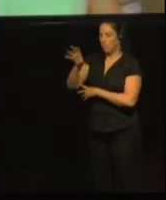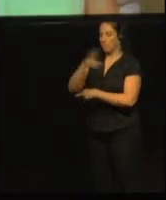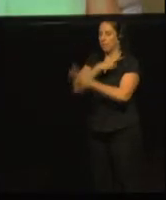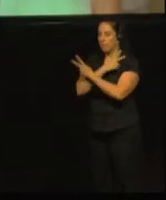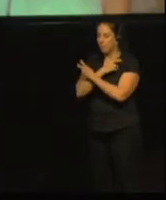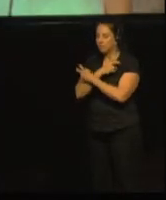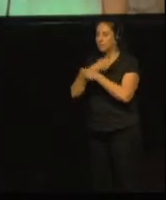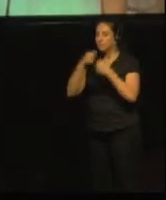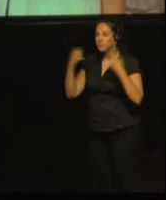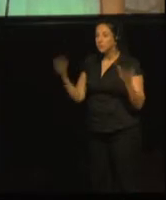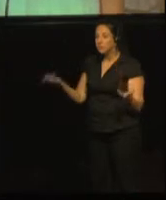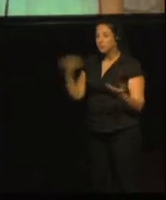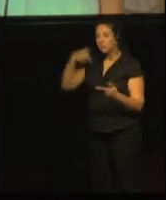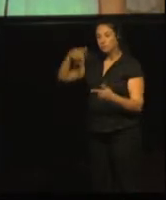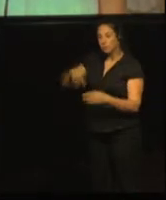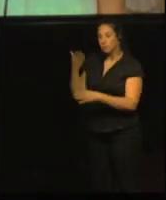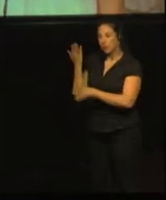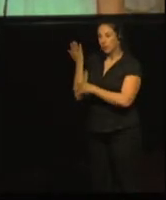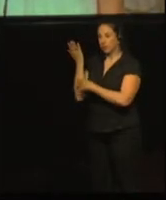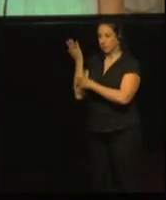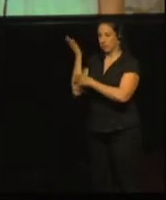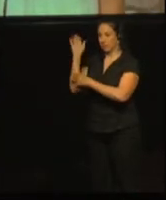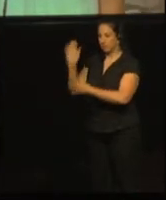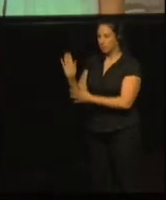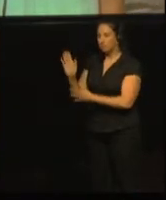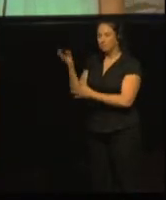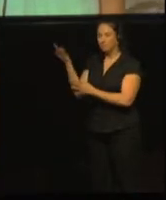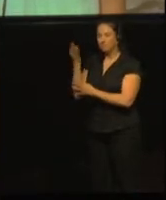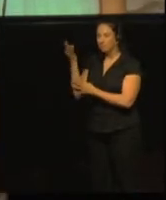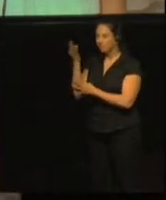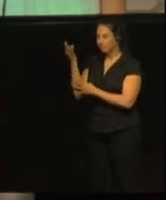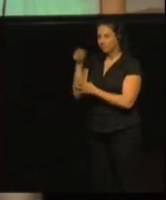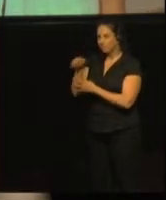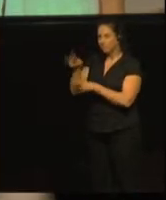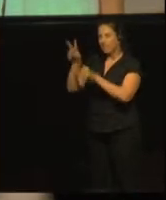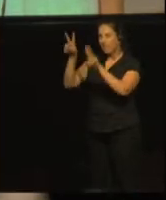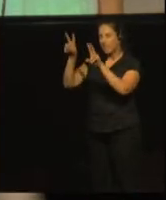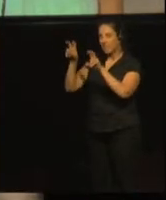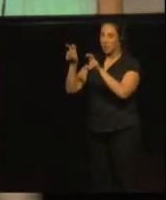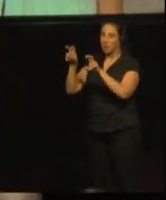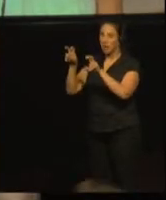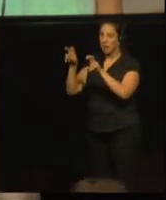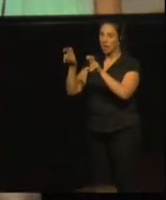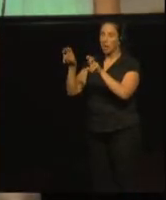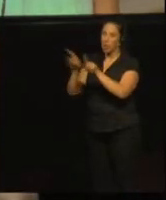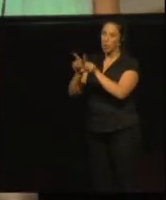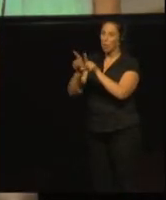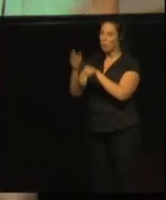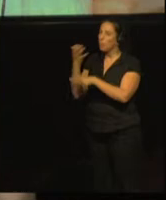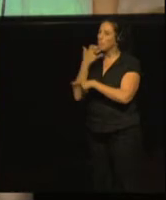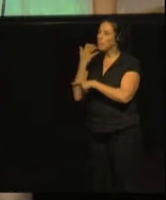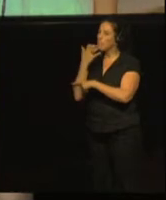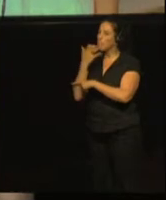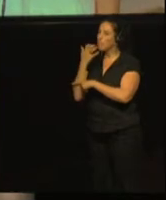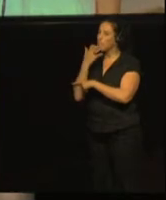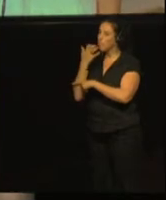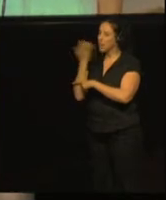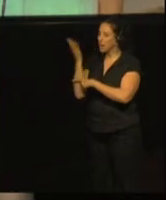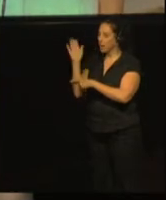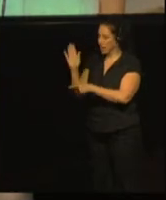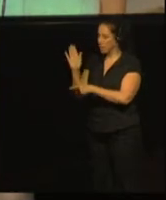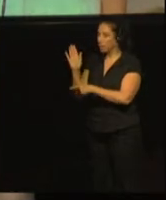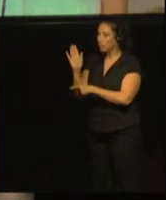I present to you an example how the questionnaire was made